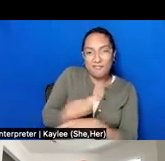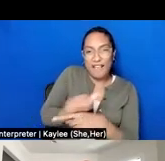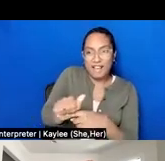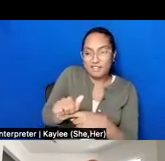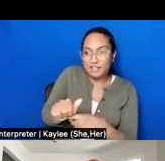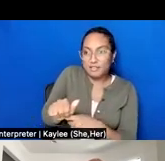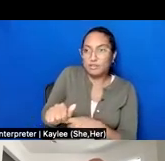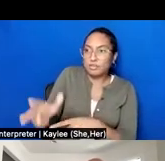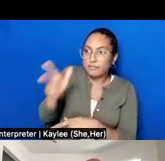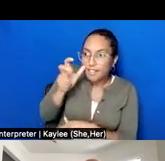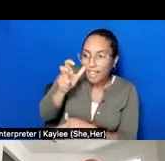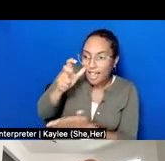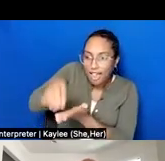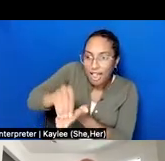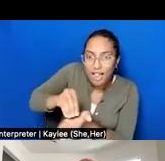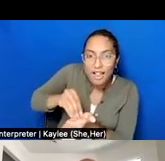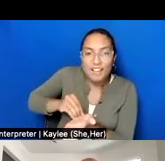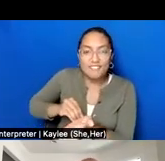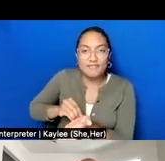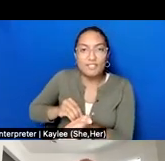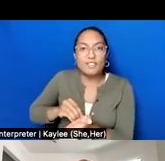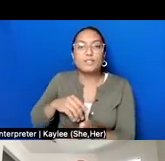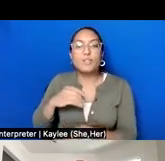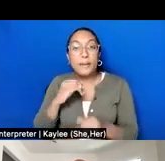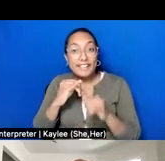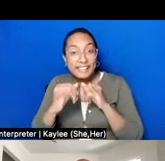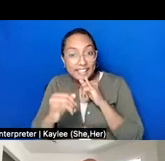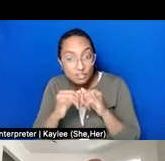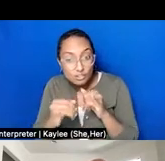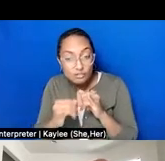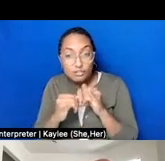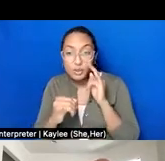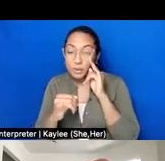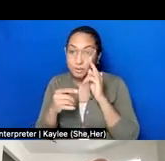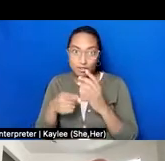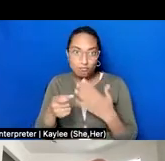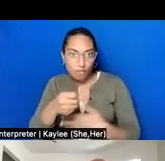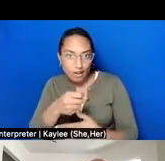as interviewing is the commitment by the institution to archive these interviews.